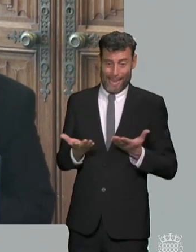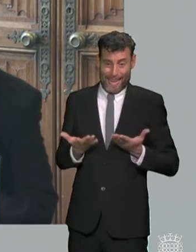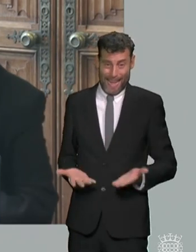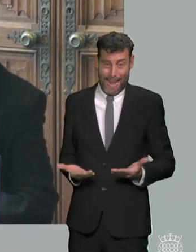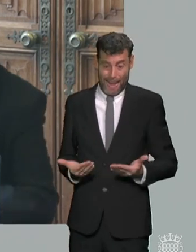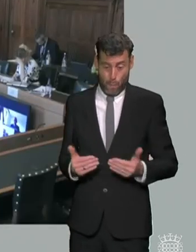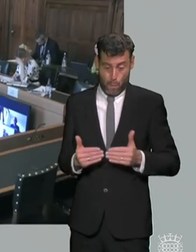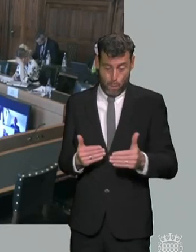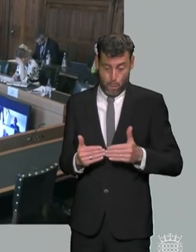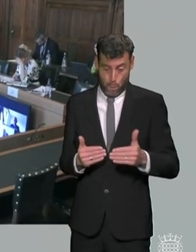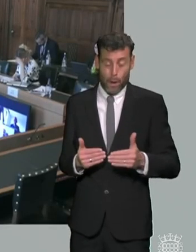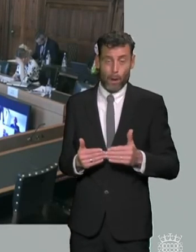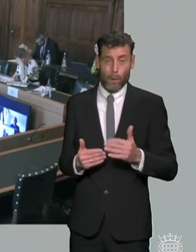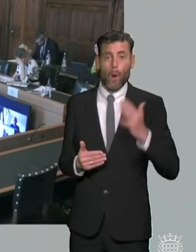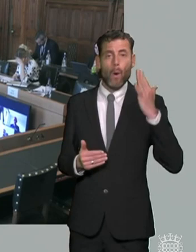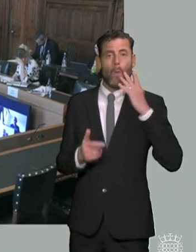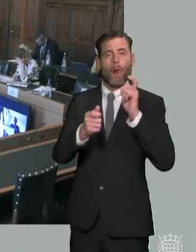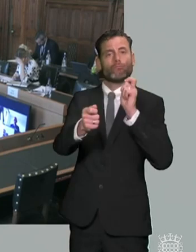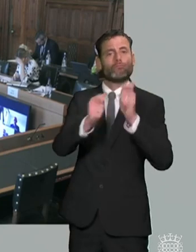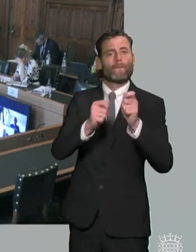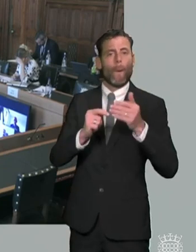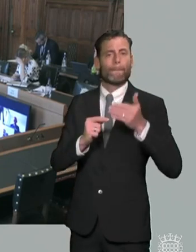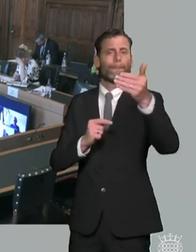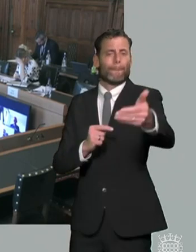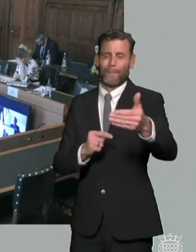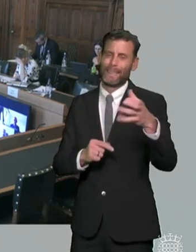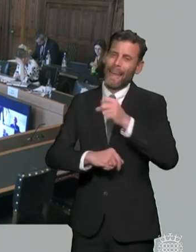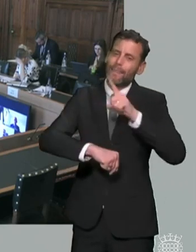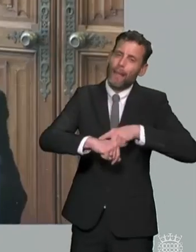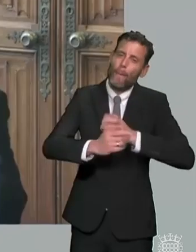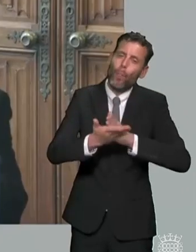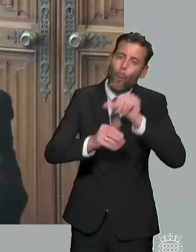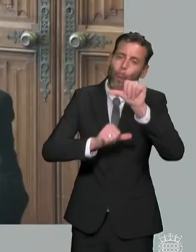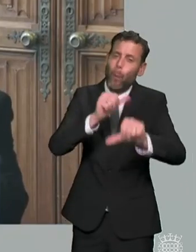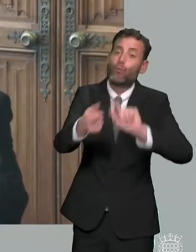any sort of magic bullet you can think of that which would help in the current situation